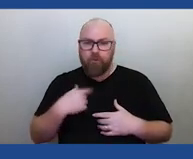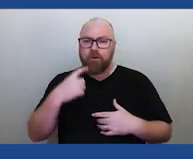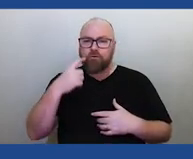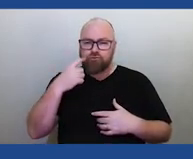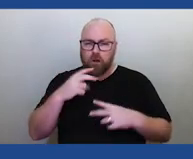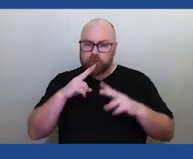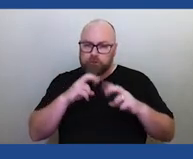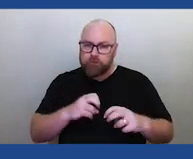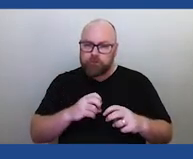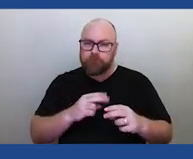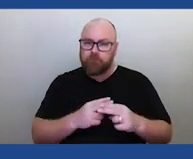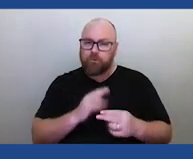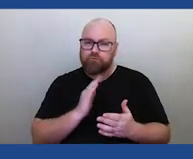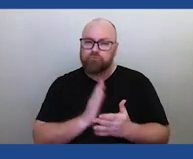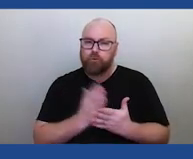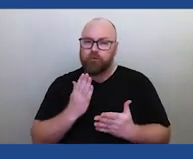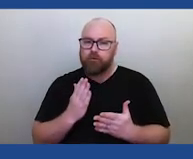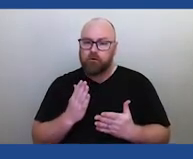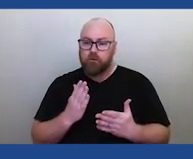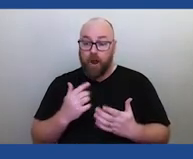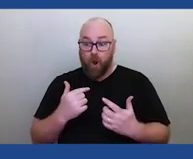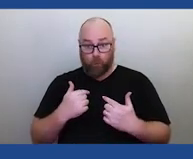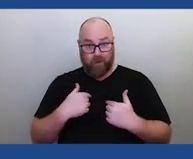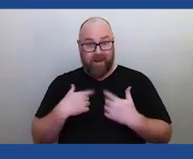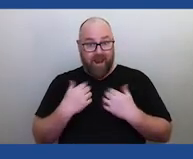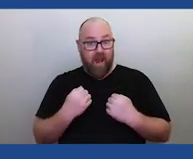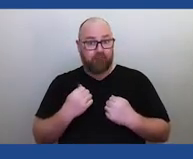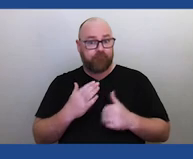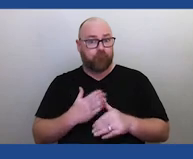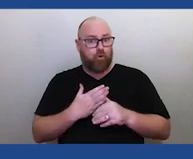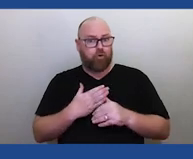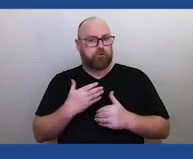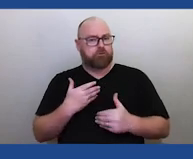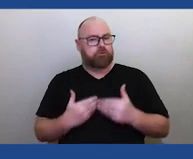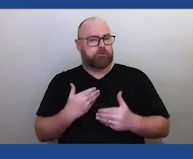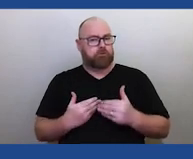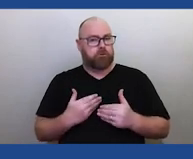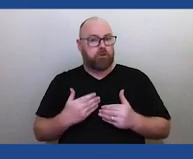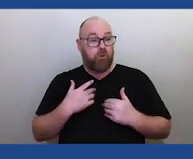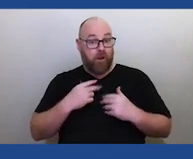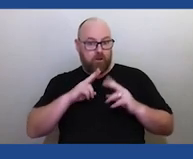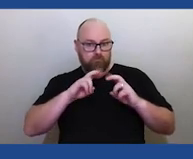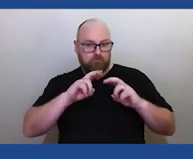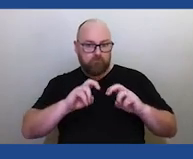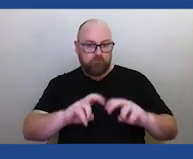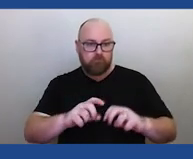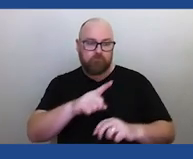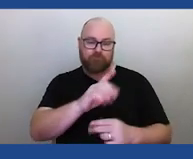but there were initial hesitation on our part. And then we were looking through this and it was pretty obvious that was the case.